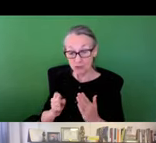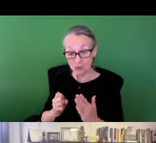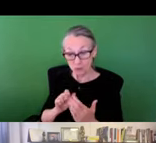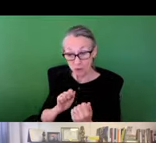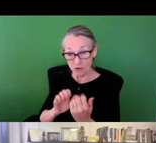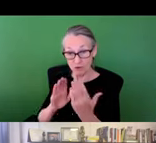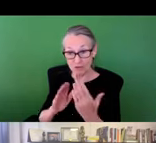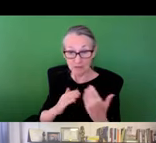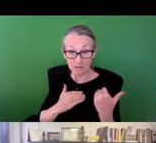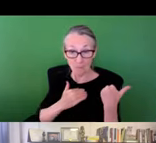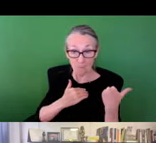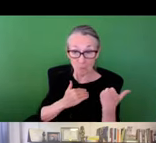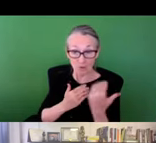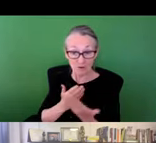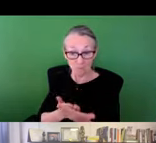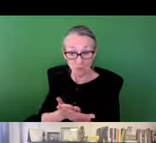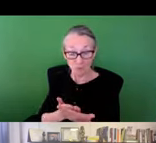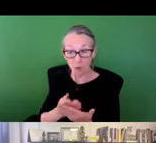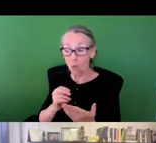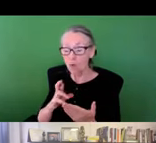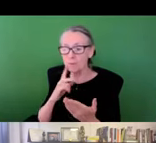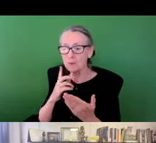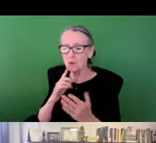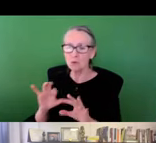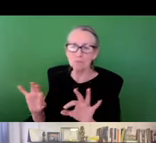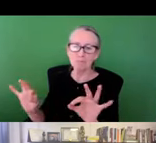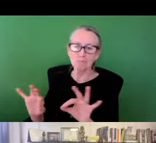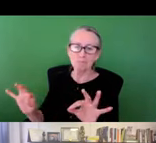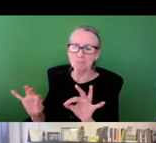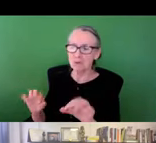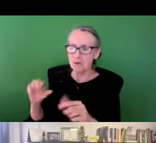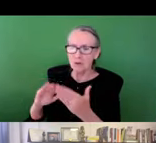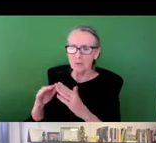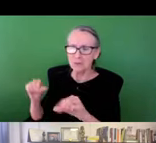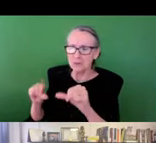inspectors and LiDAR technology.